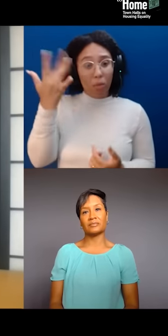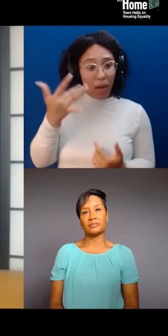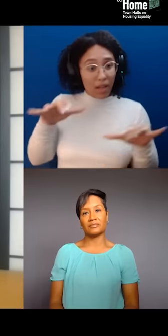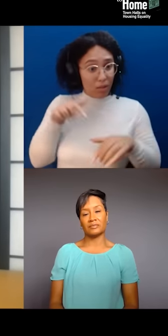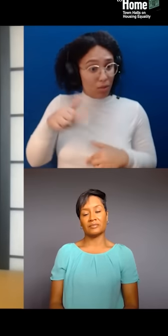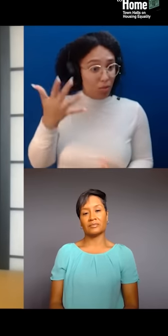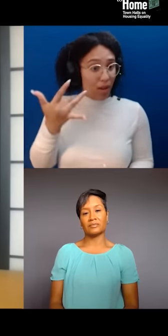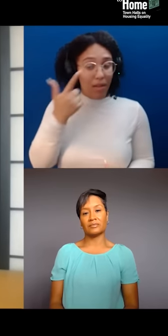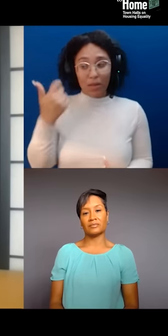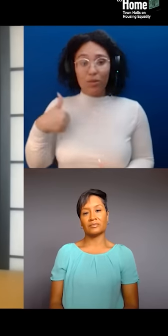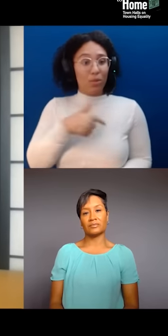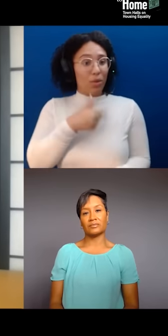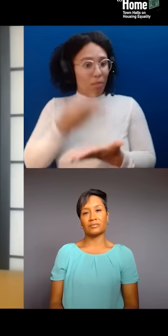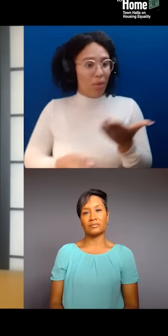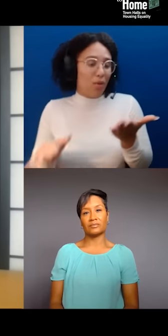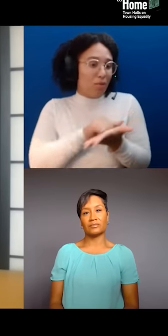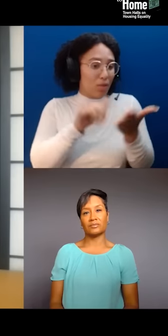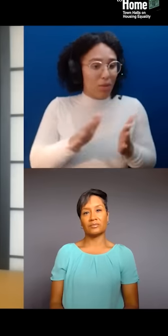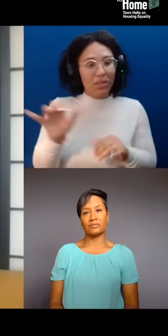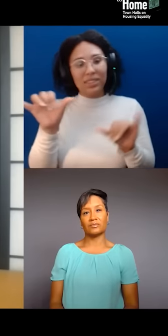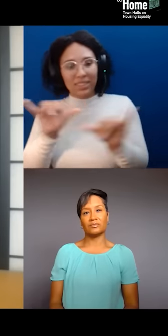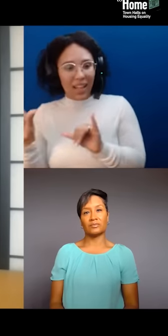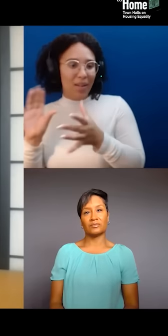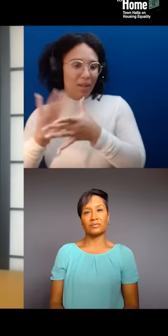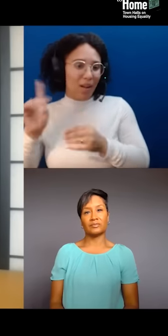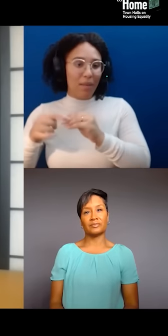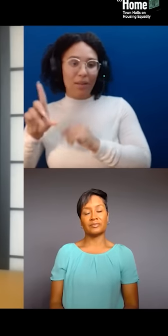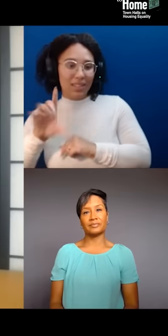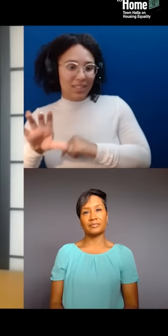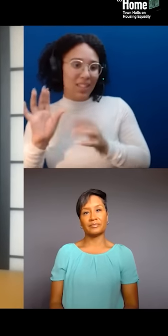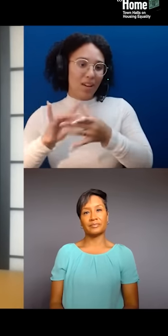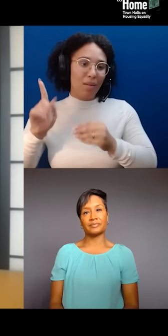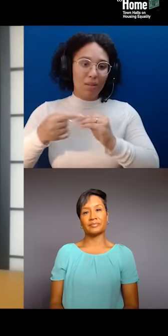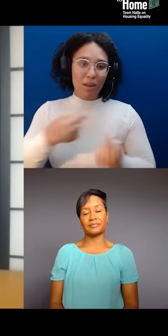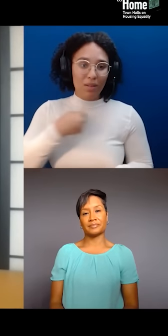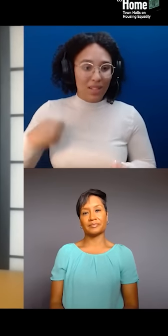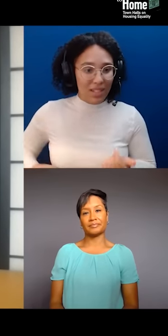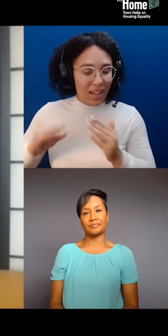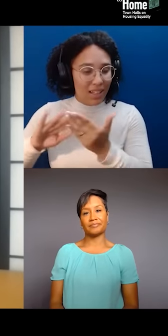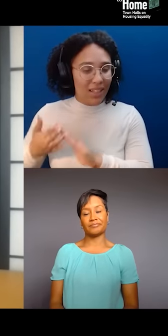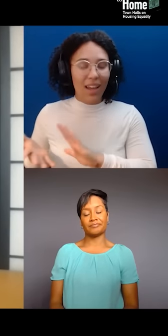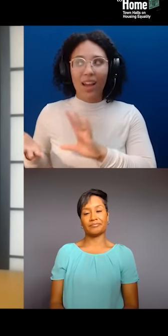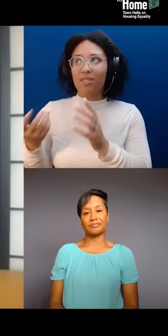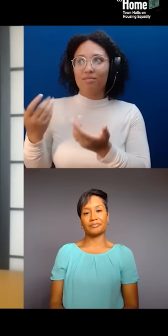similar to what's said about Chinatown, similar to what's been said about... just the East Coast in general,